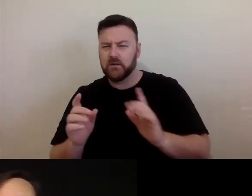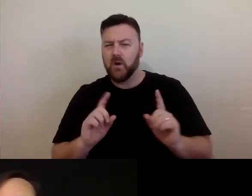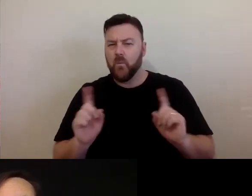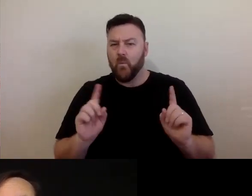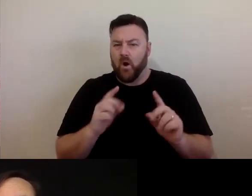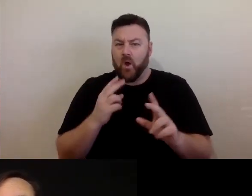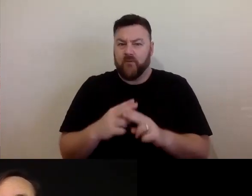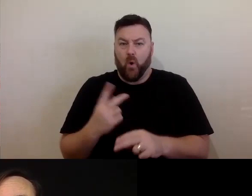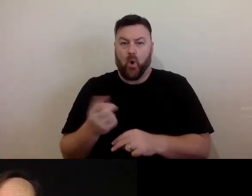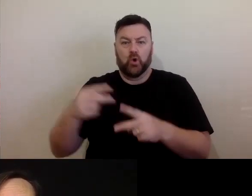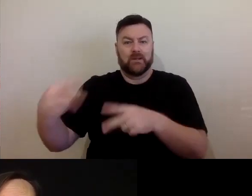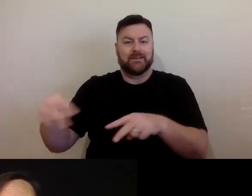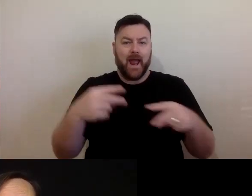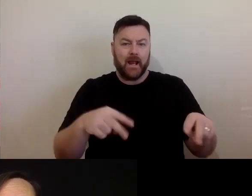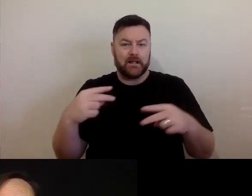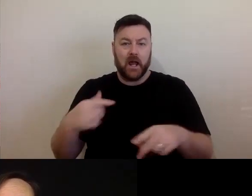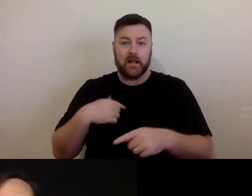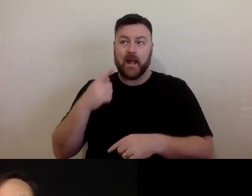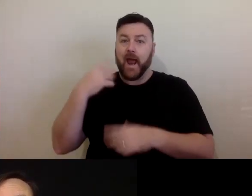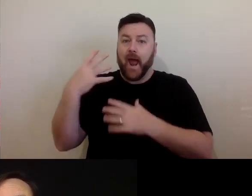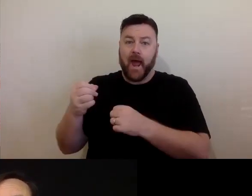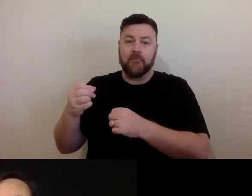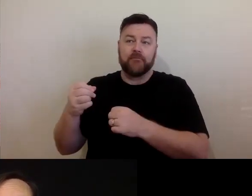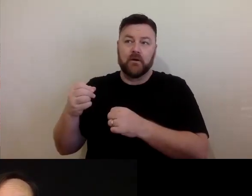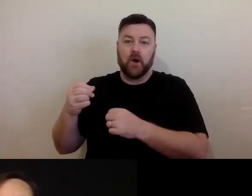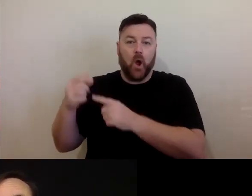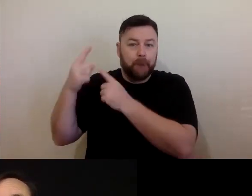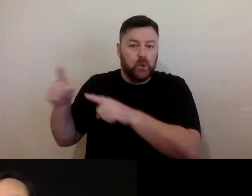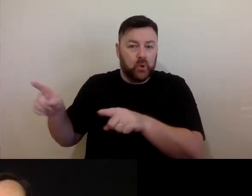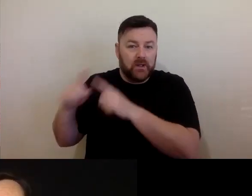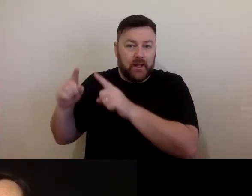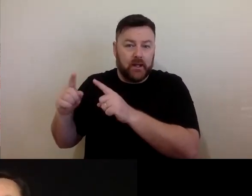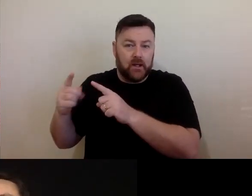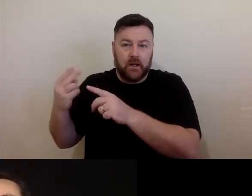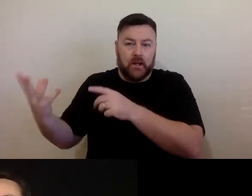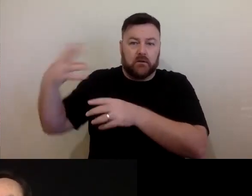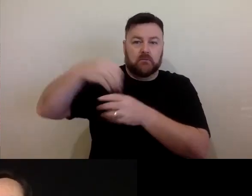dancer who uses recorded music for choreography, specifically for -